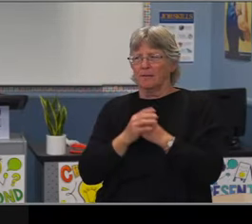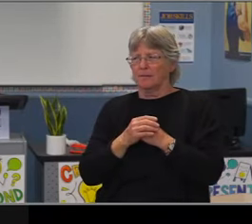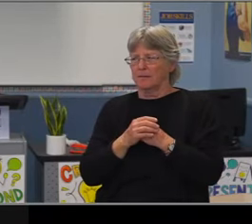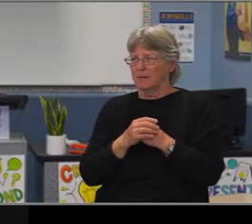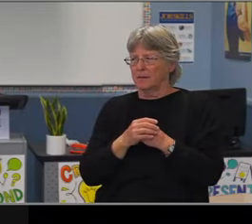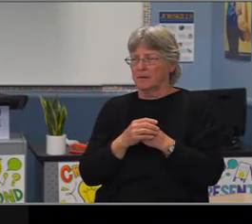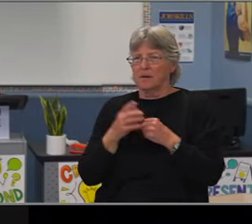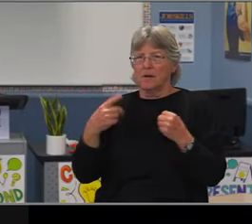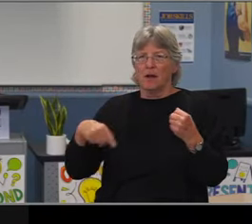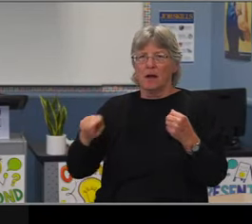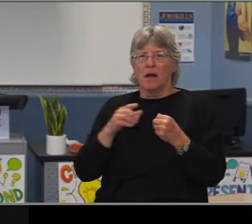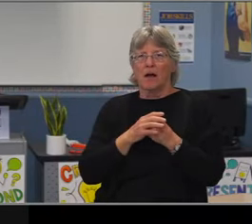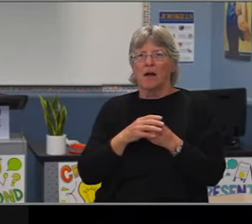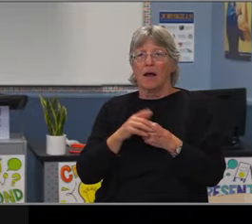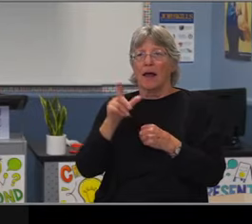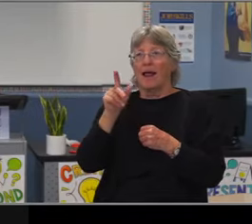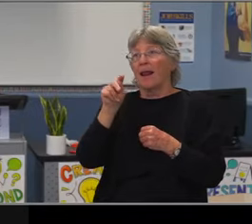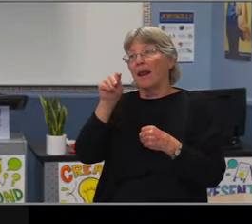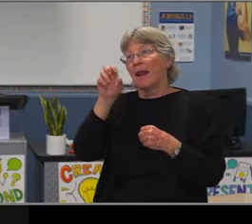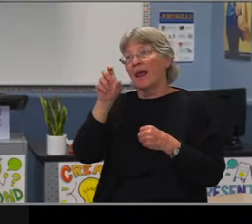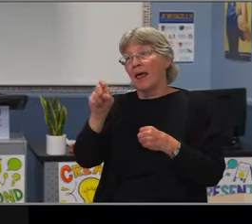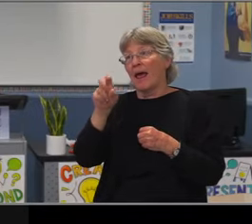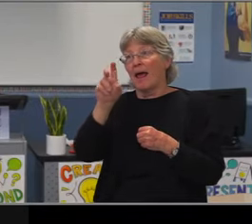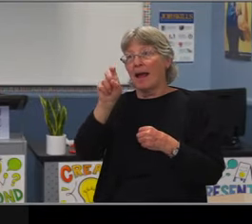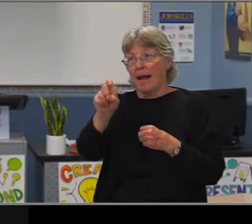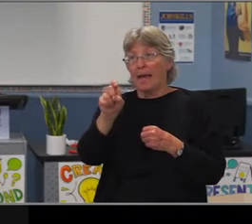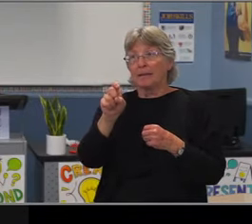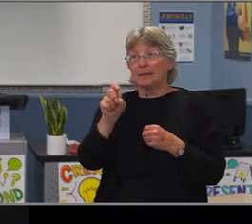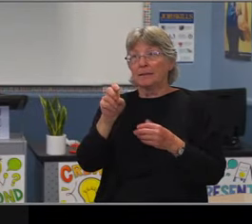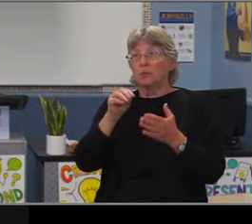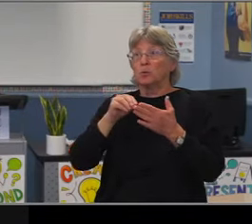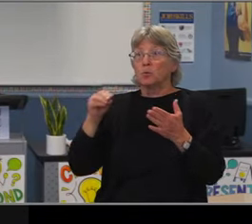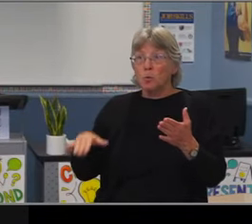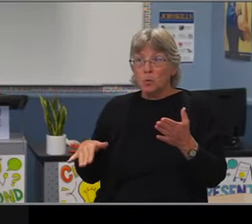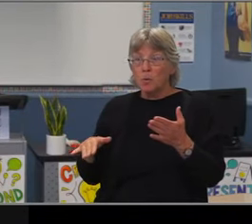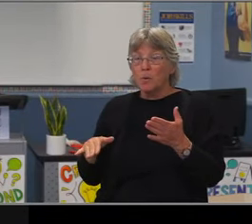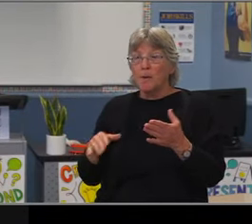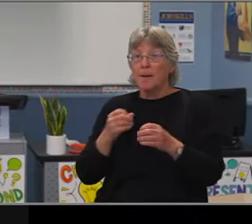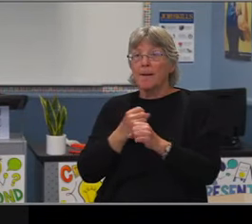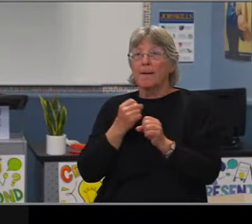the largest for kids who have satisfactory attendance. So not kids who are attending 98 to 99% of the time,